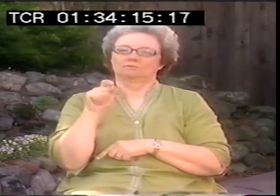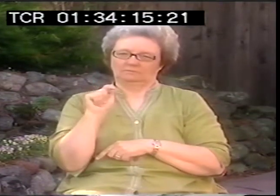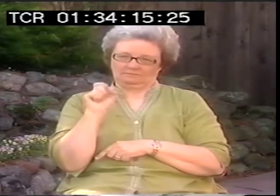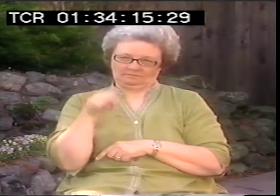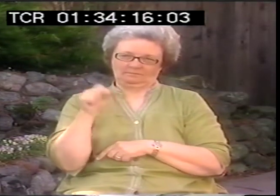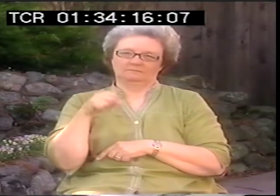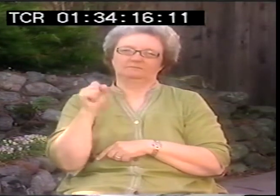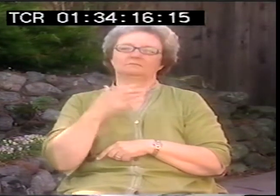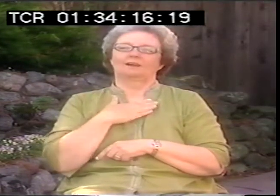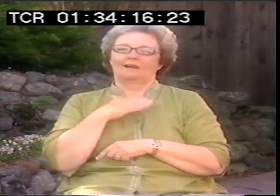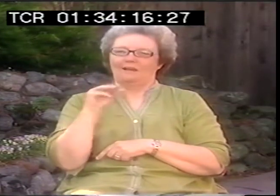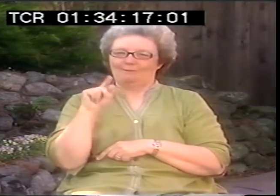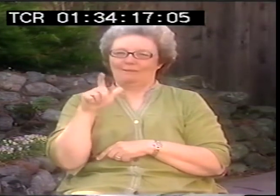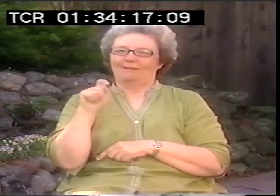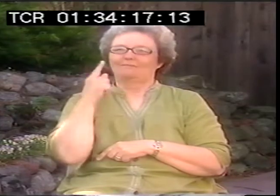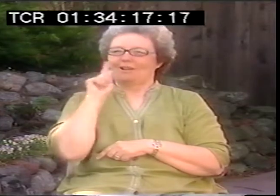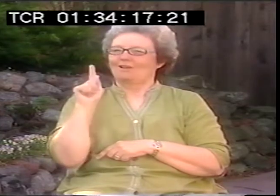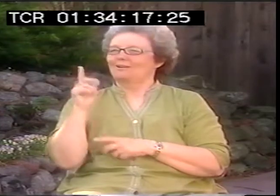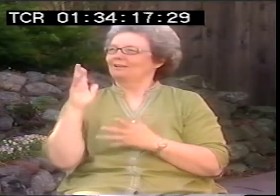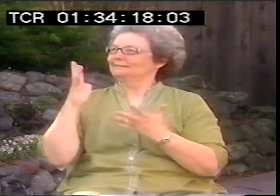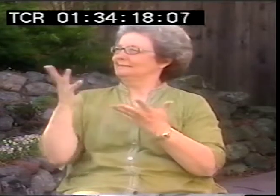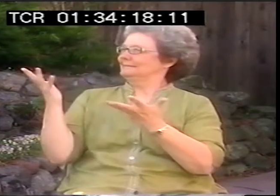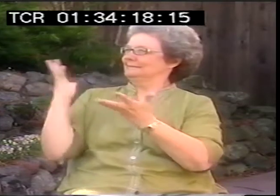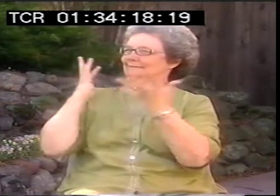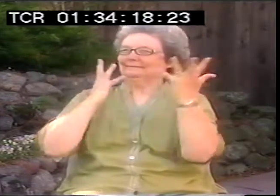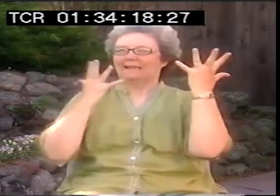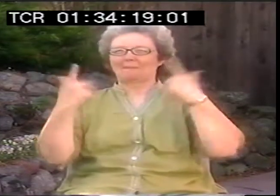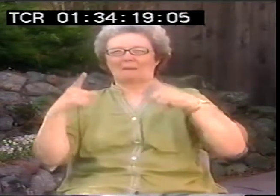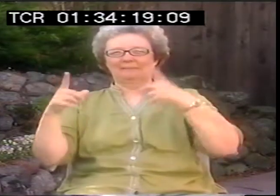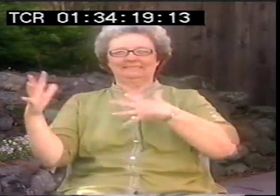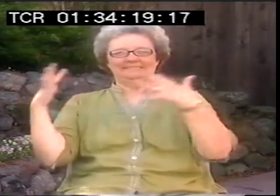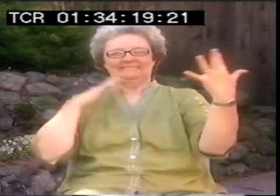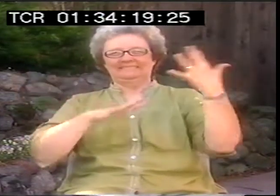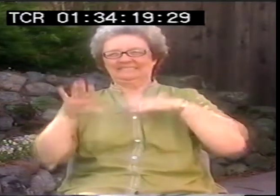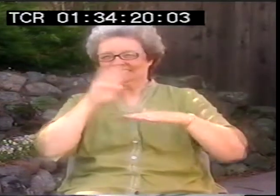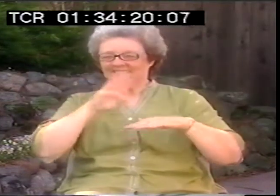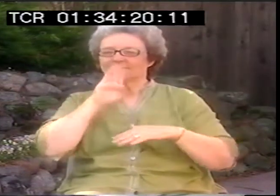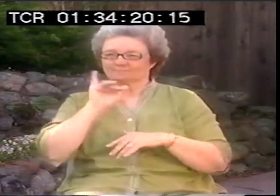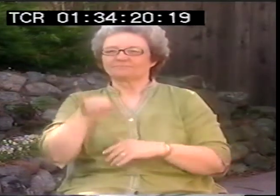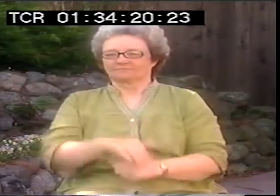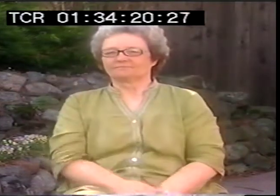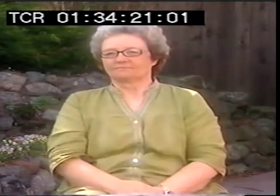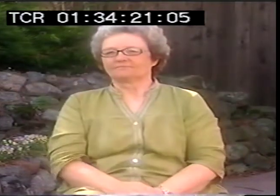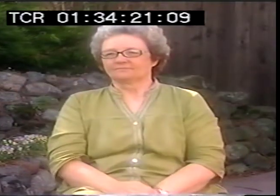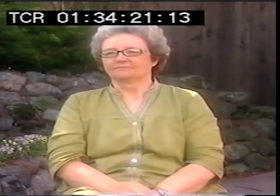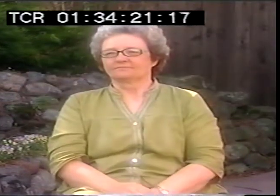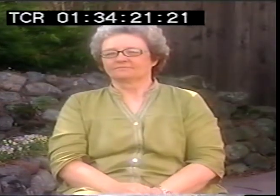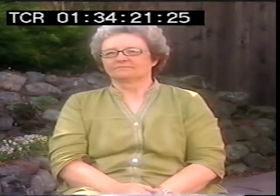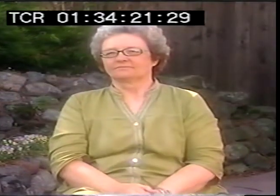Yes, it's an outlet. It is definitely my outlet for all the things that happen, all the frustrations that occur in my life.